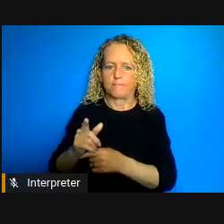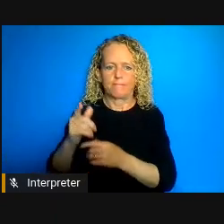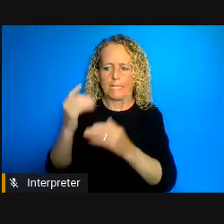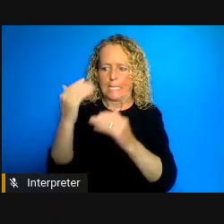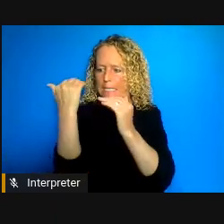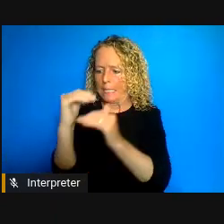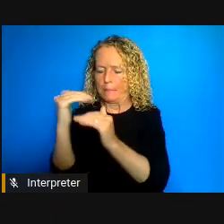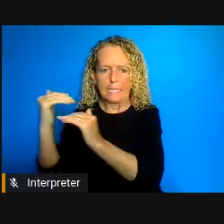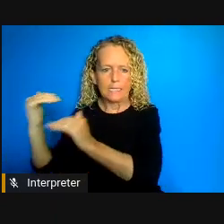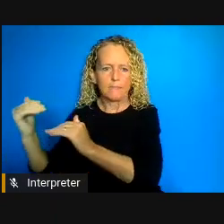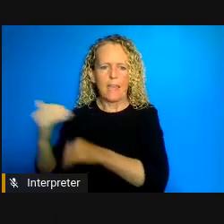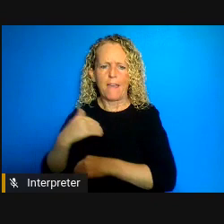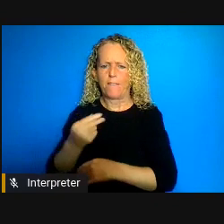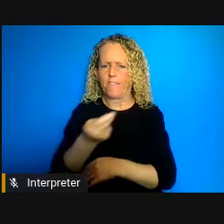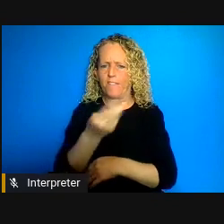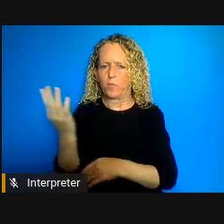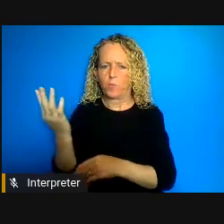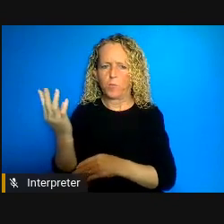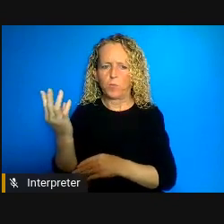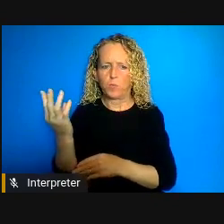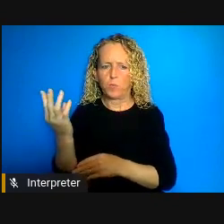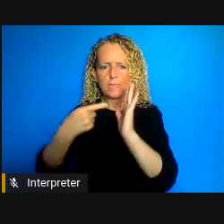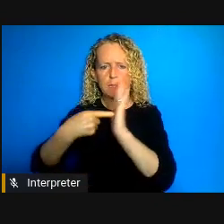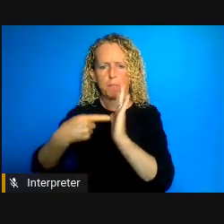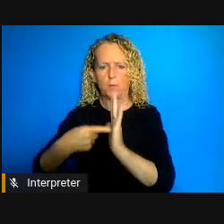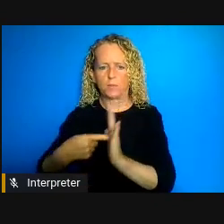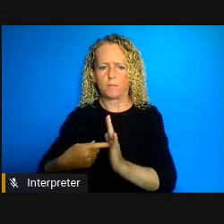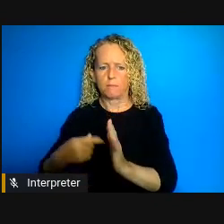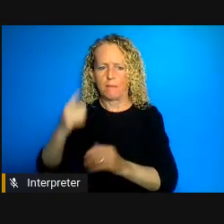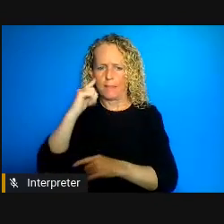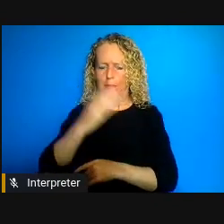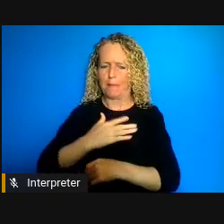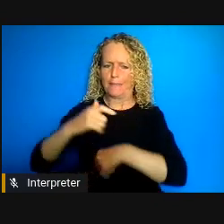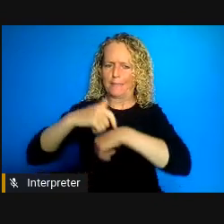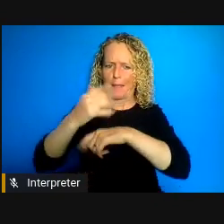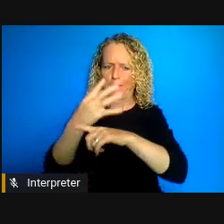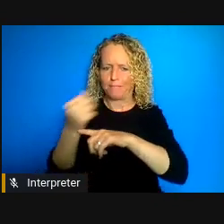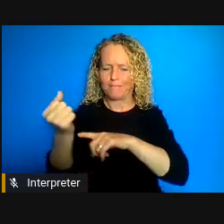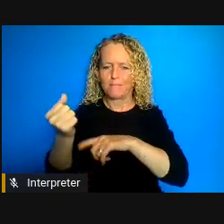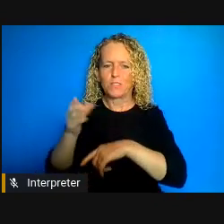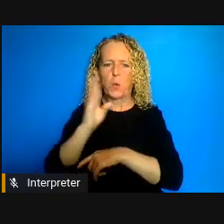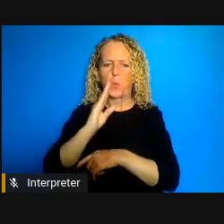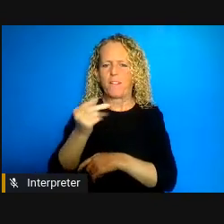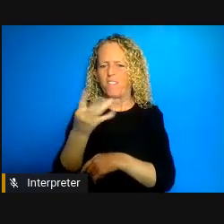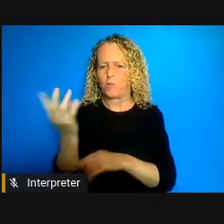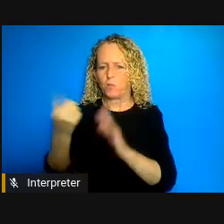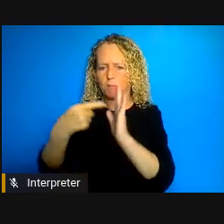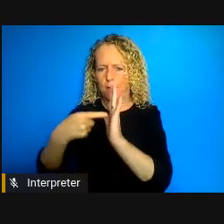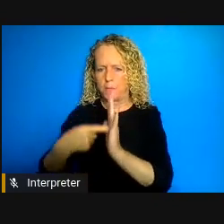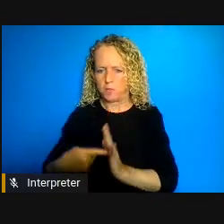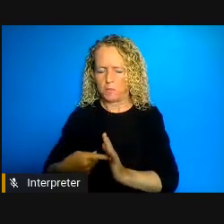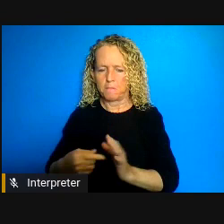time is getting short so I'll end with a couple of examples. A few weeks a couple